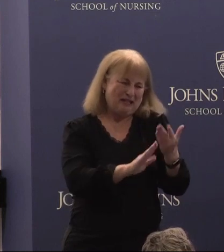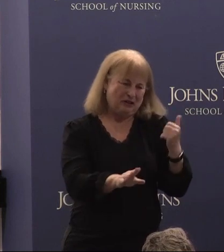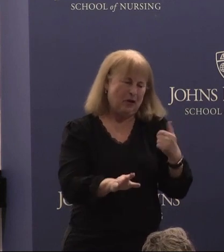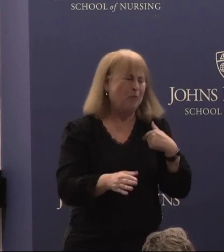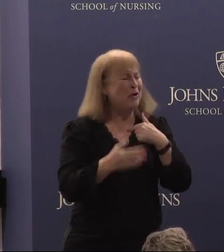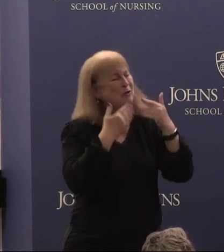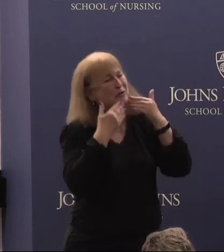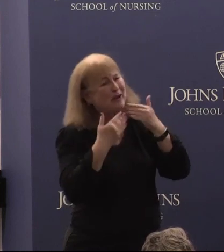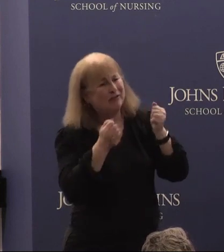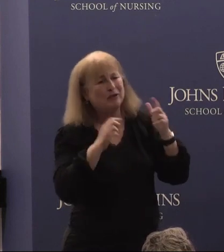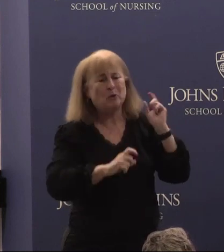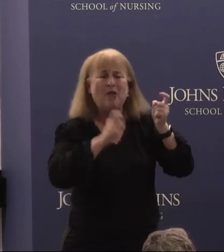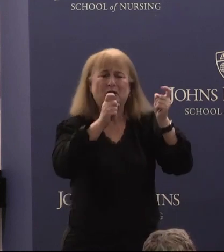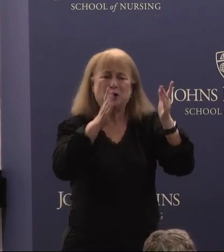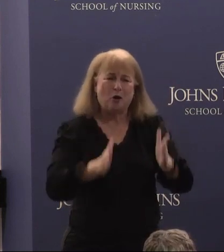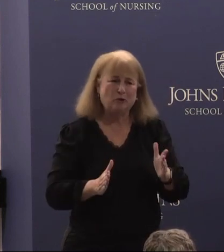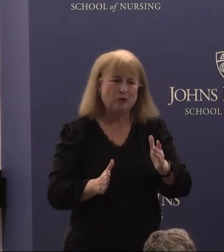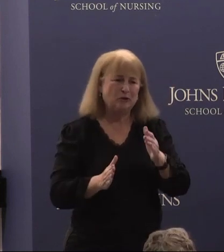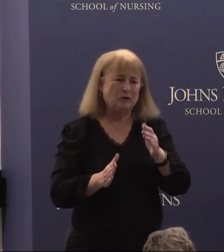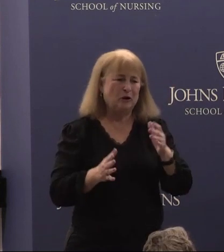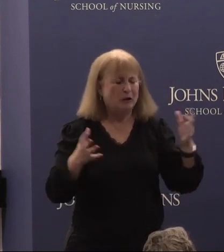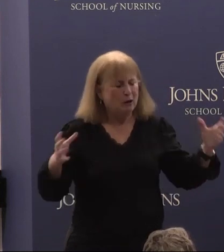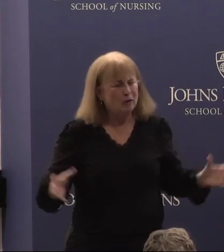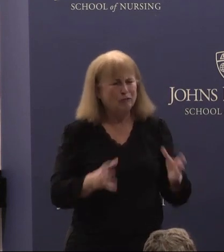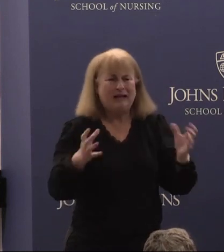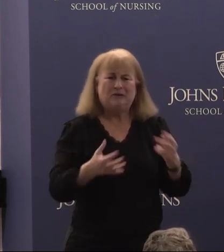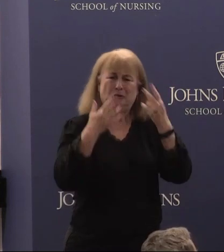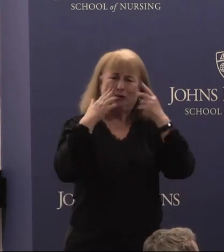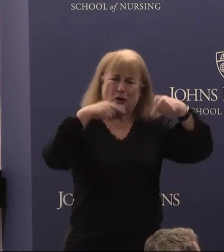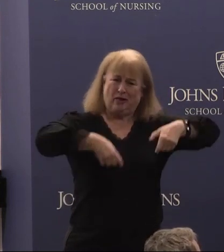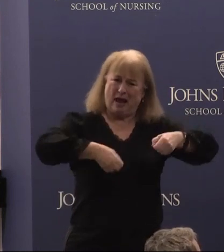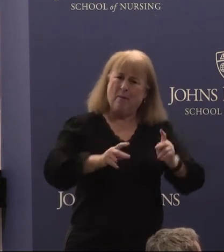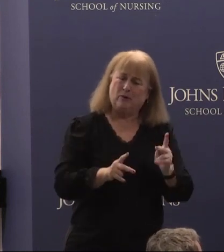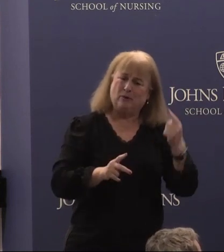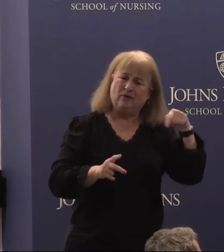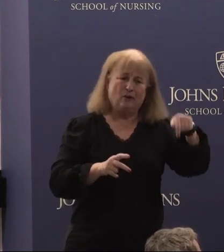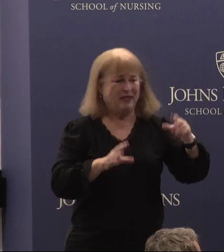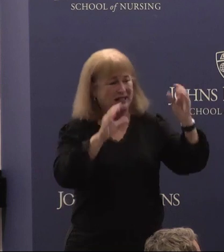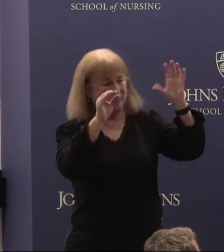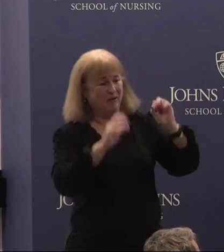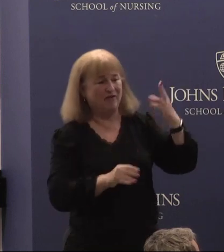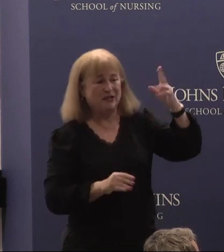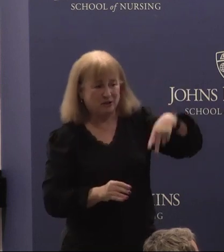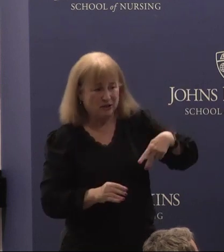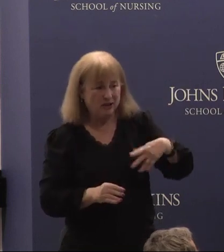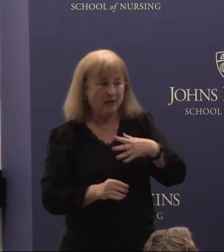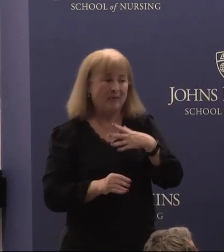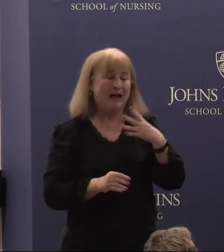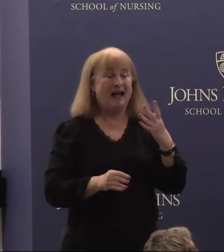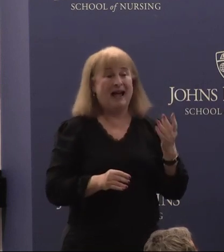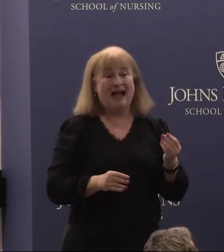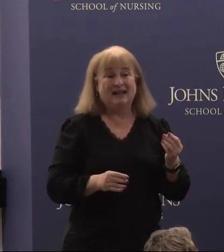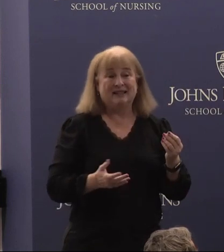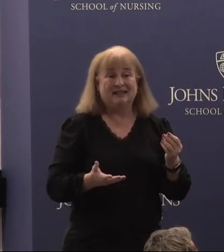to all the donors who rallied around and saw the opportunity for this professorship and heard our